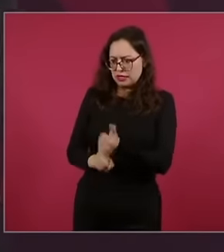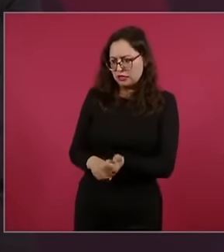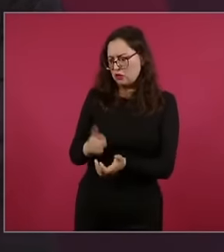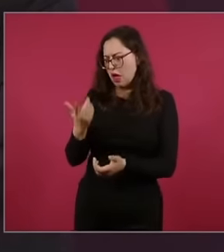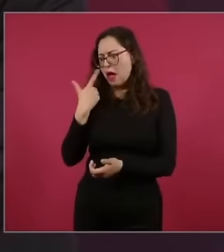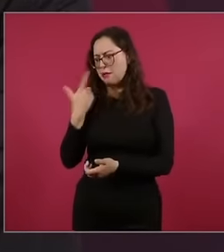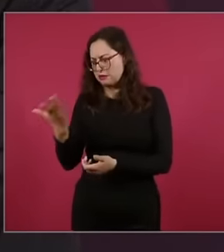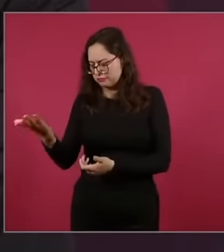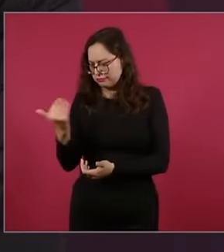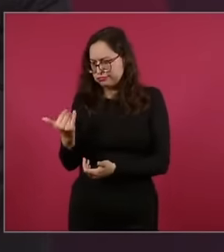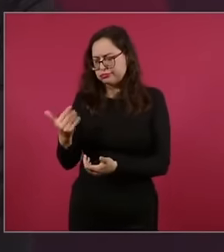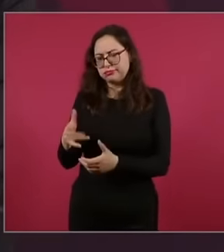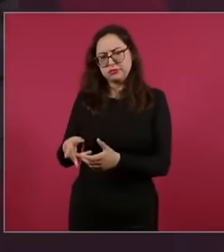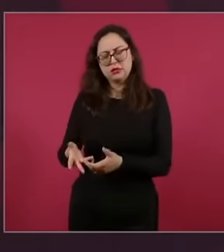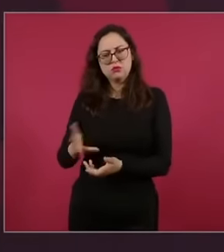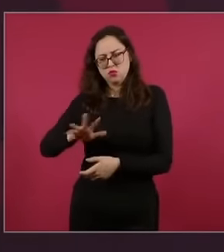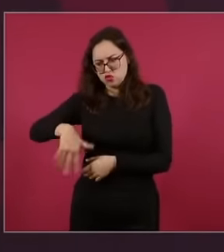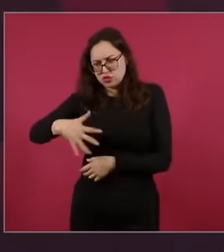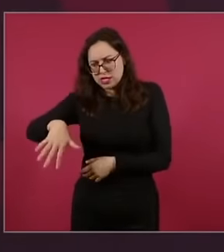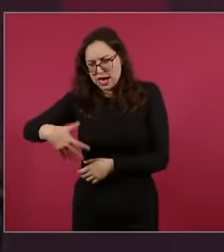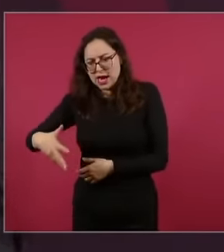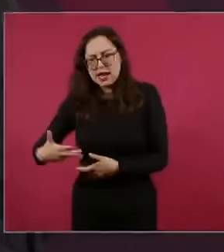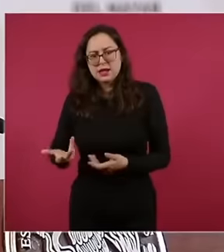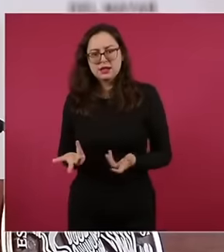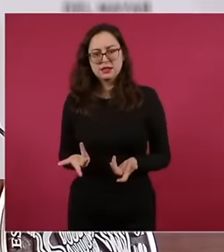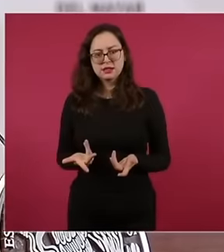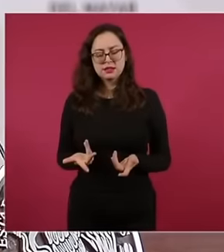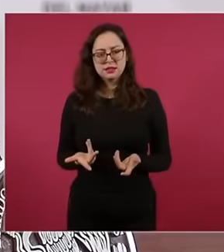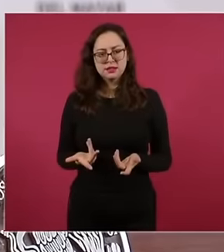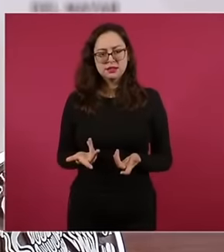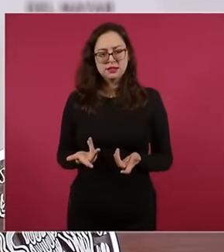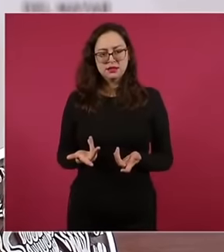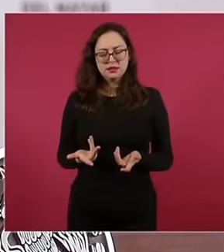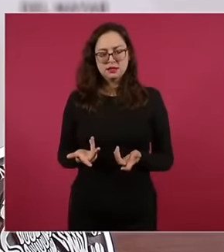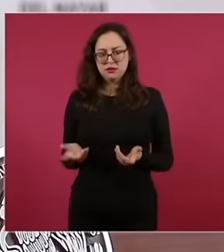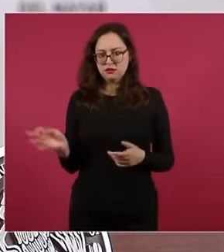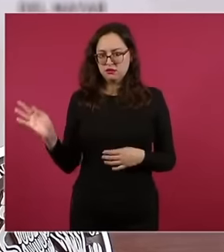destroyed or